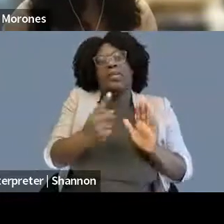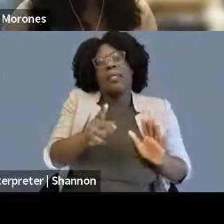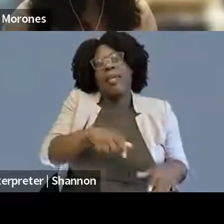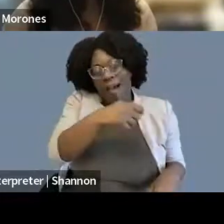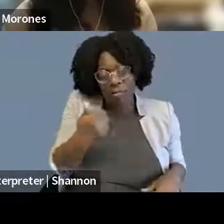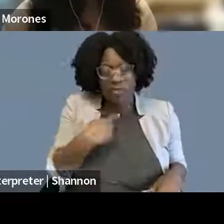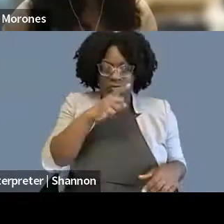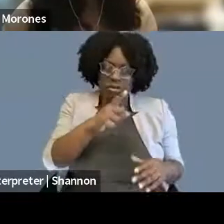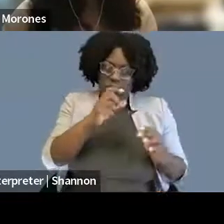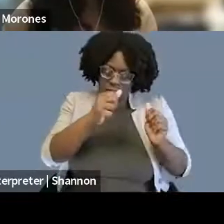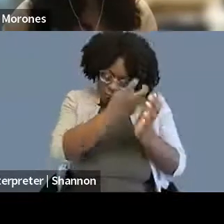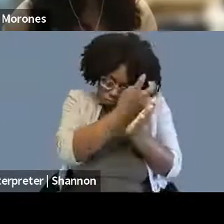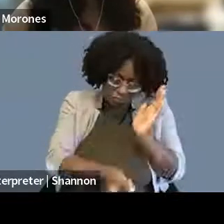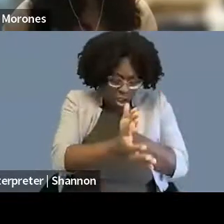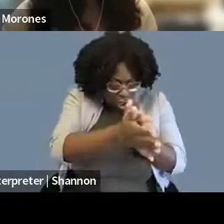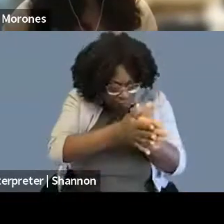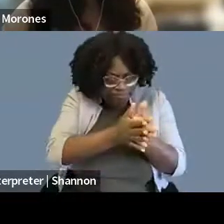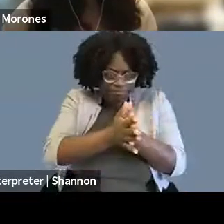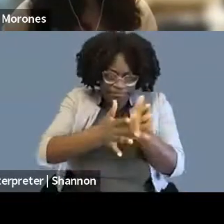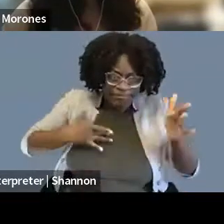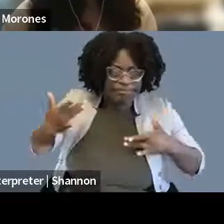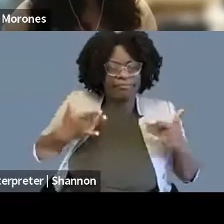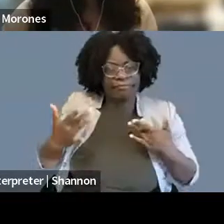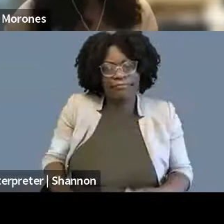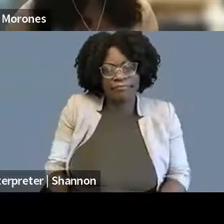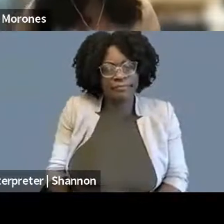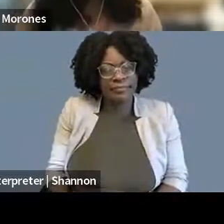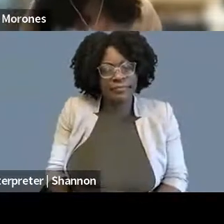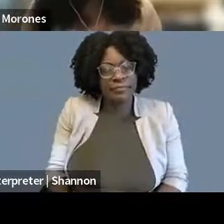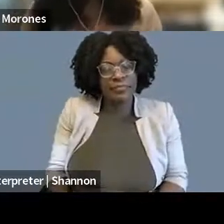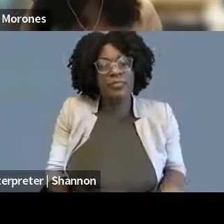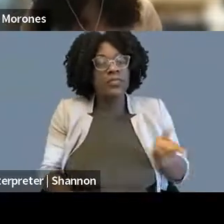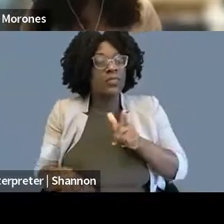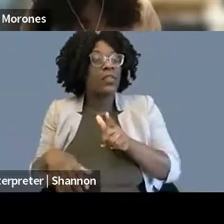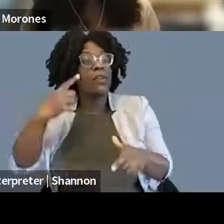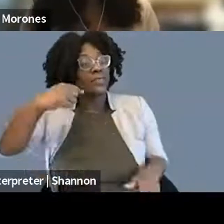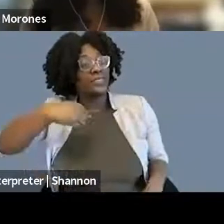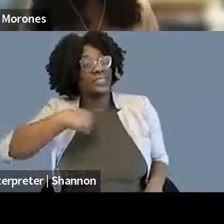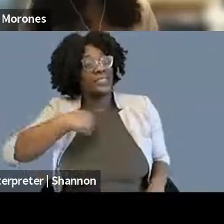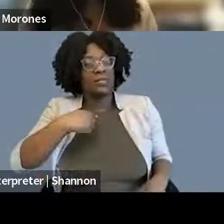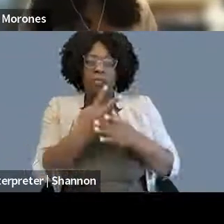For me, I think both of my summer internships during law school I actually quite enjoyed.